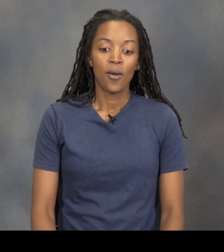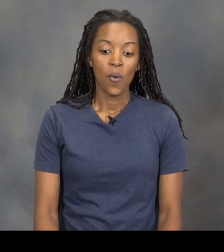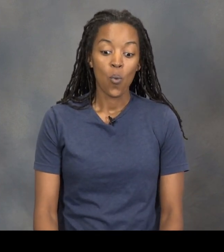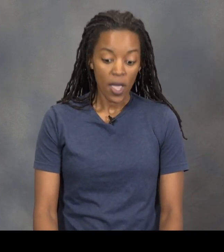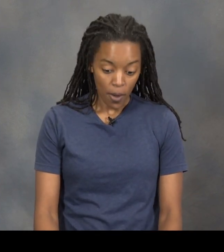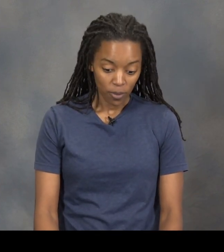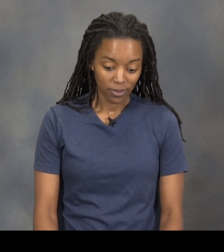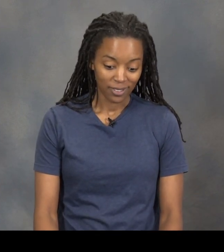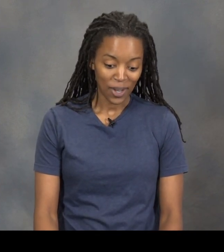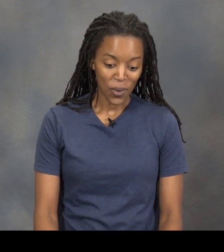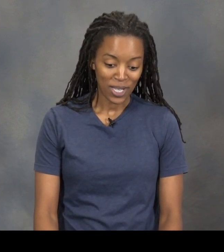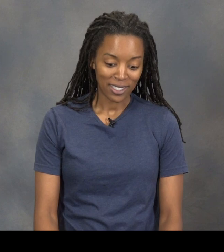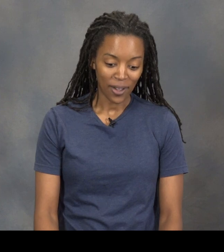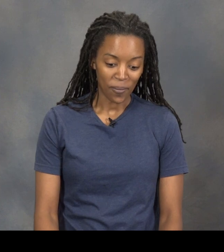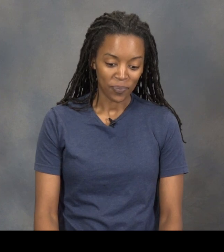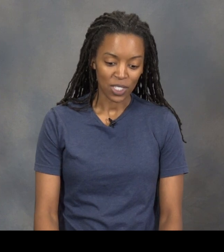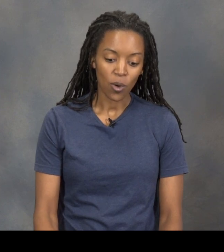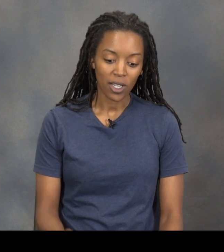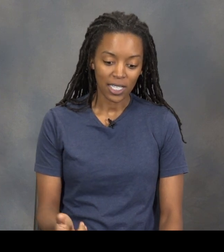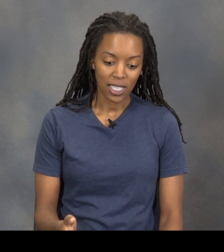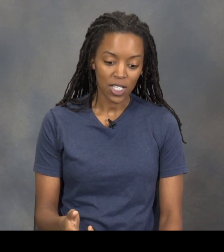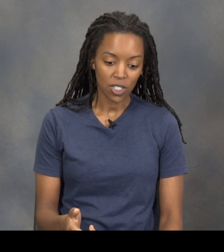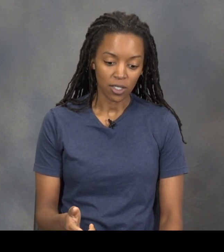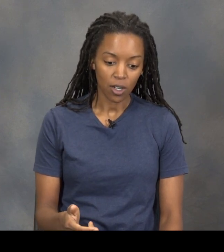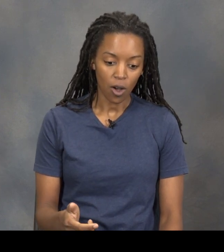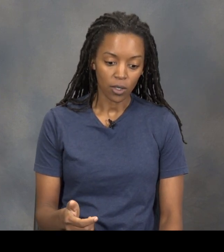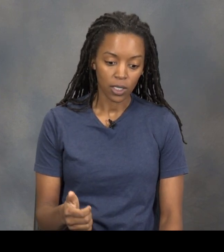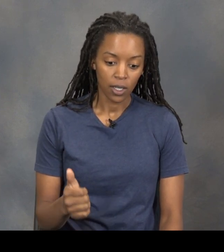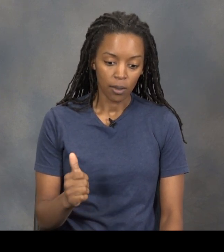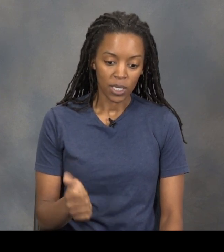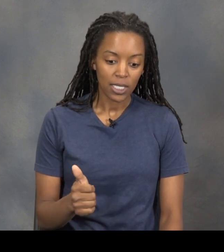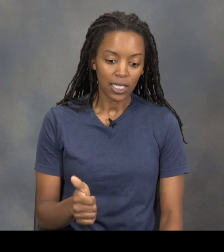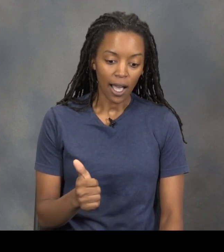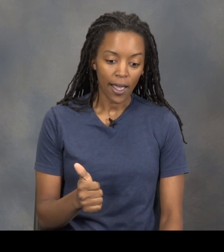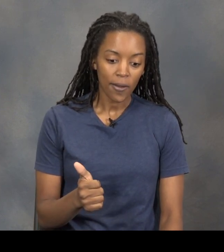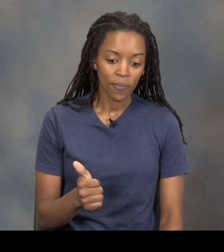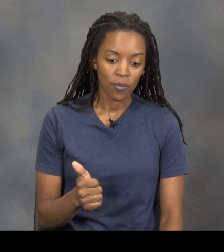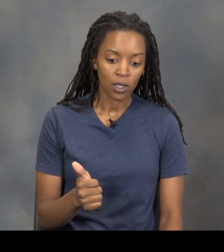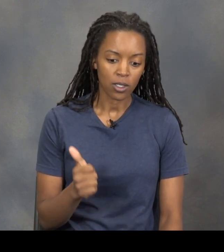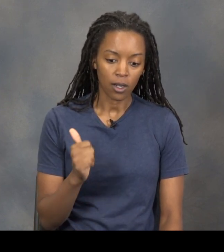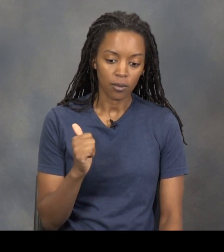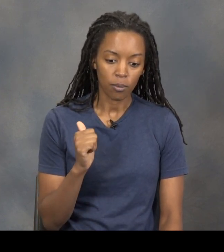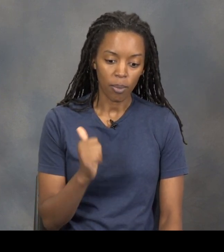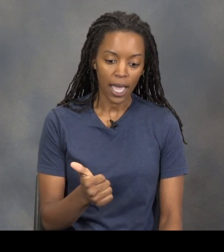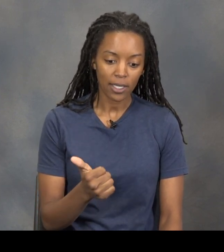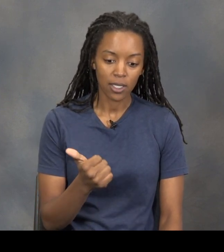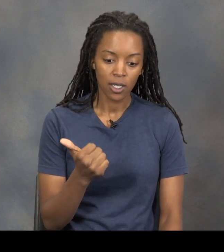Well, there was this organization called BCI. It's Bat Conservation